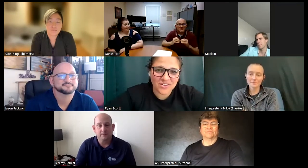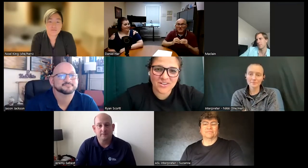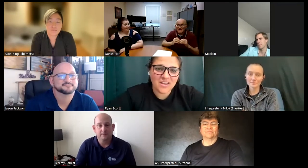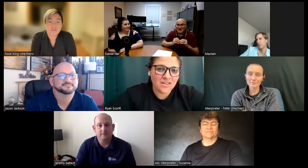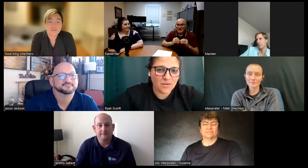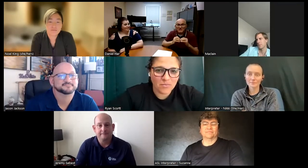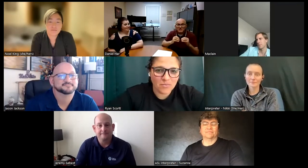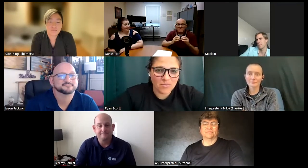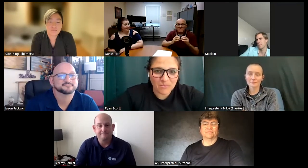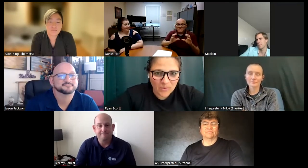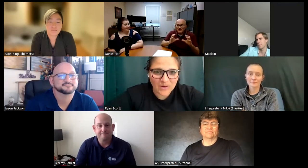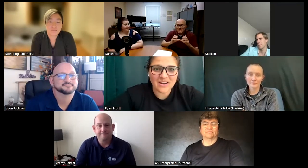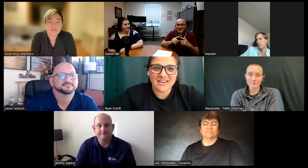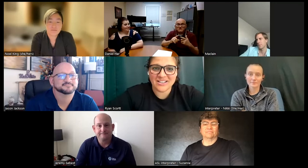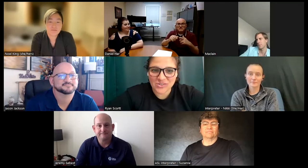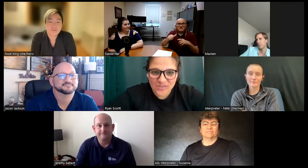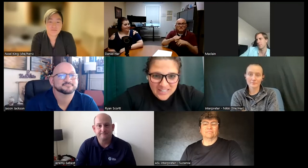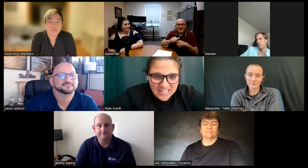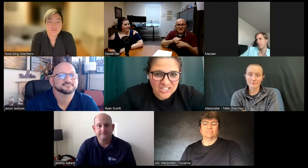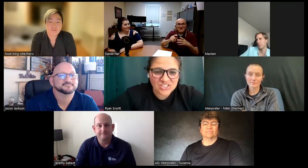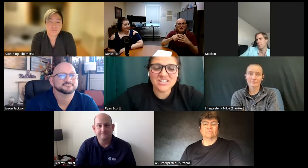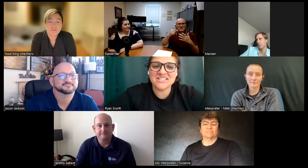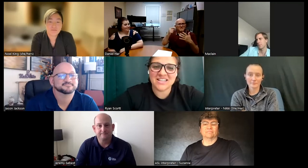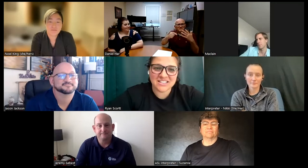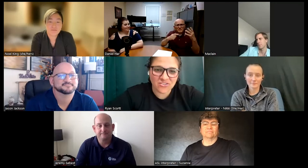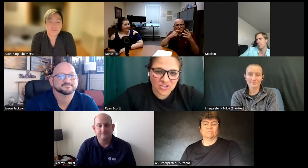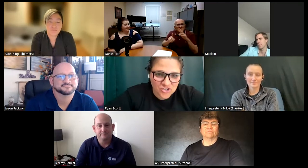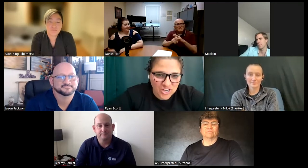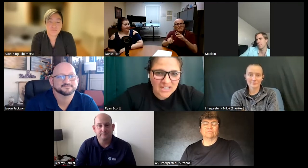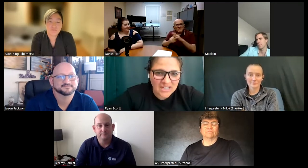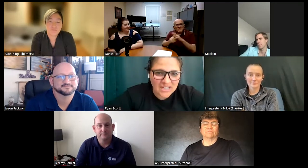learn the more and more and get certifications get different trainings